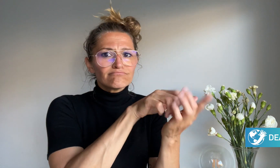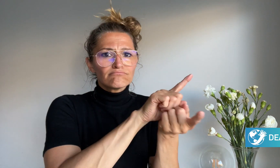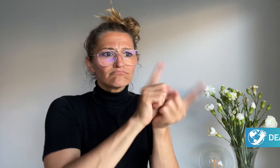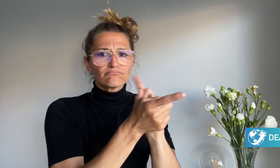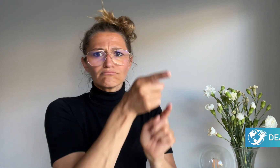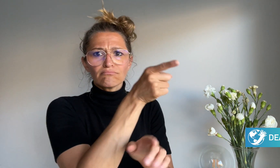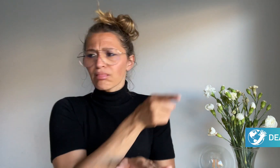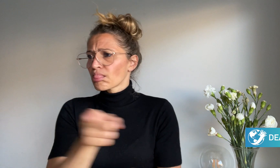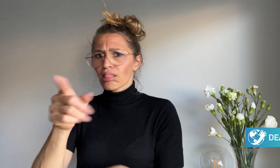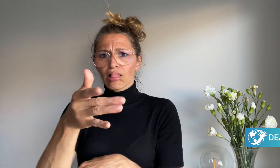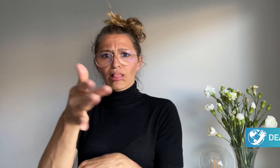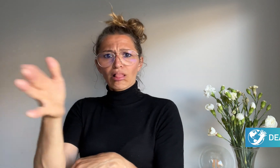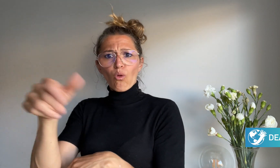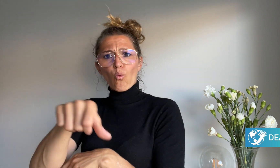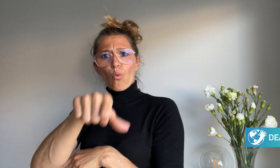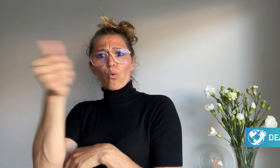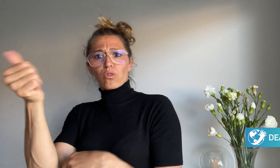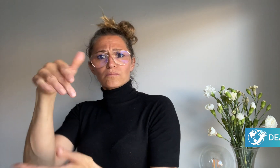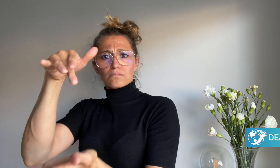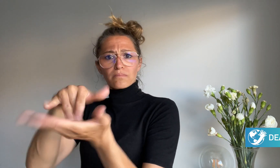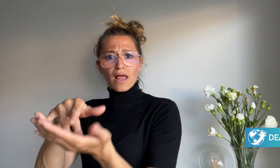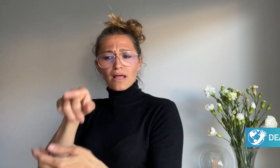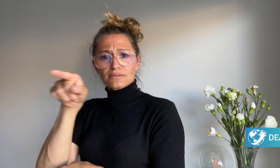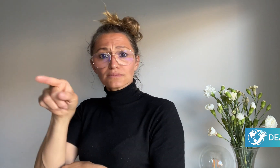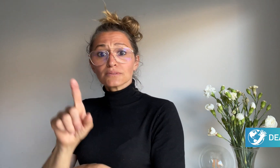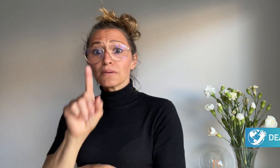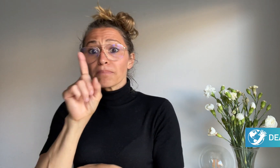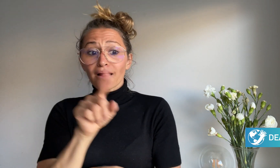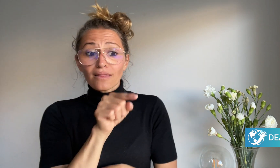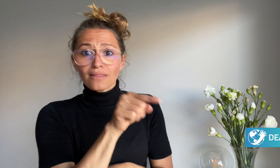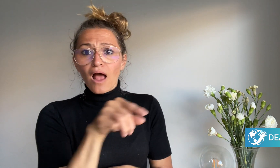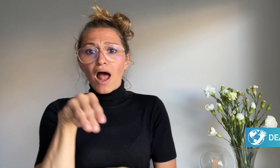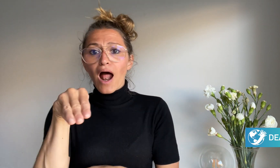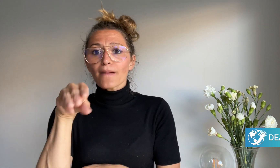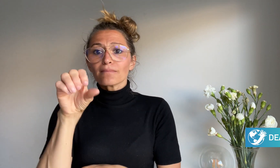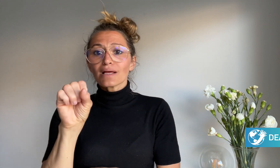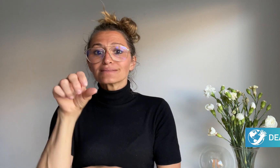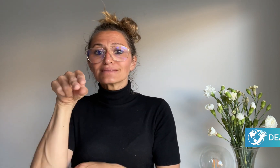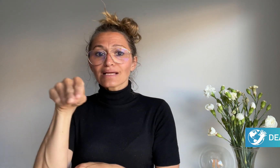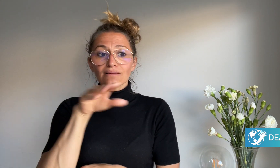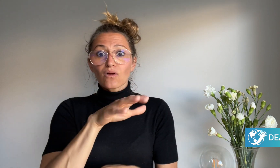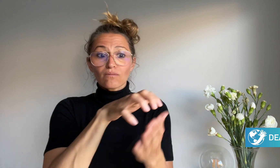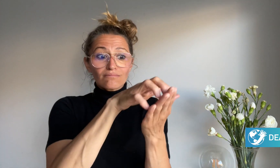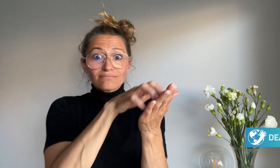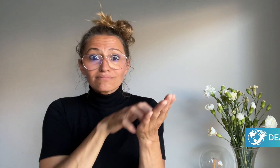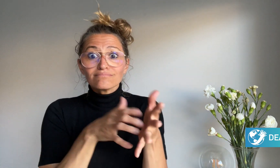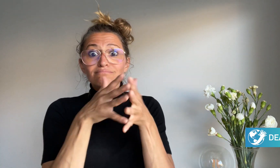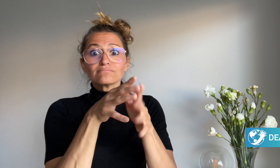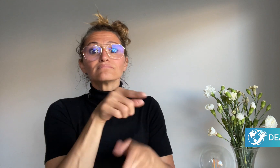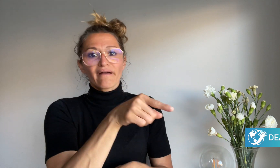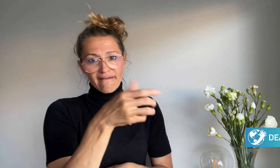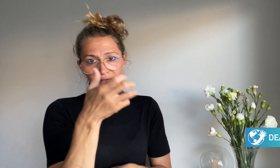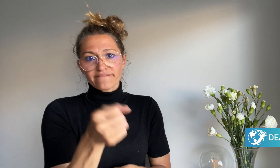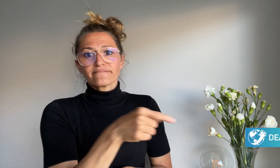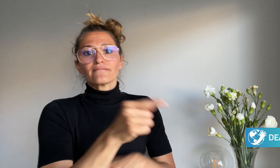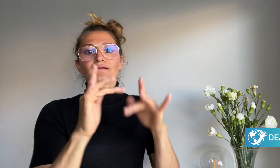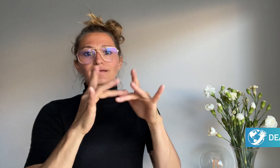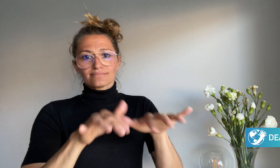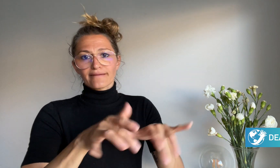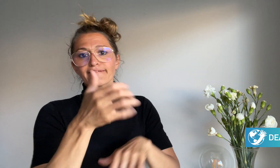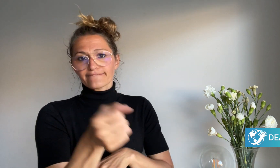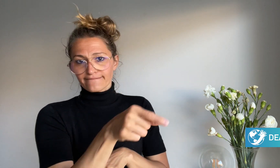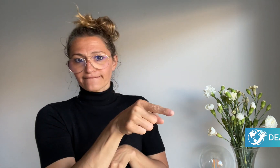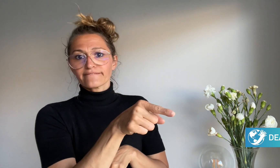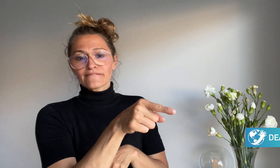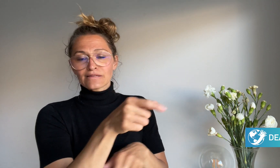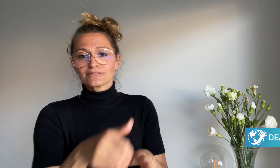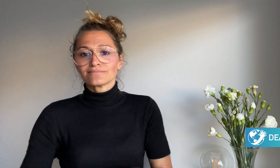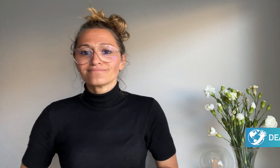somewhere else, but the MSN article is still online.